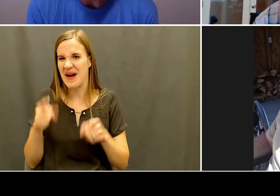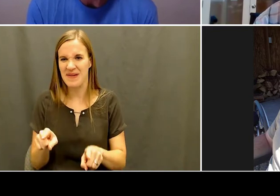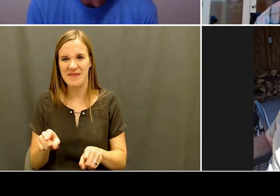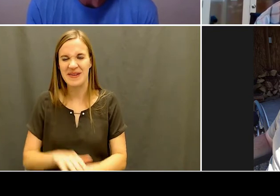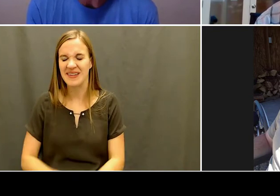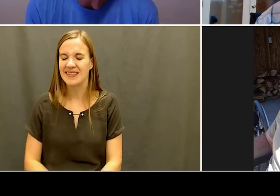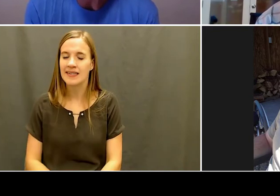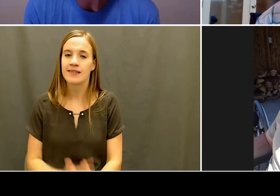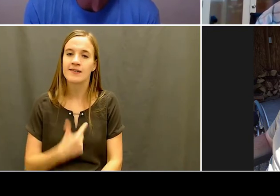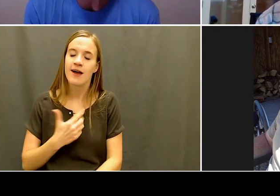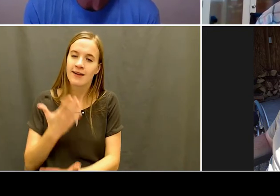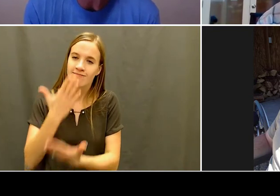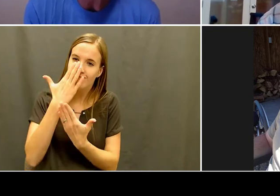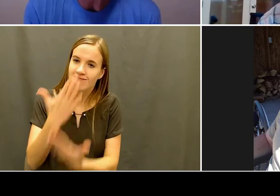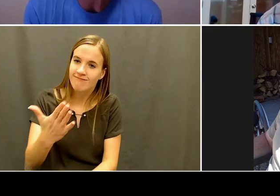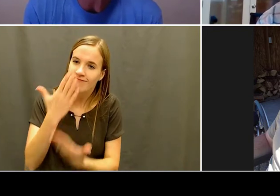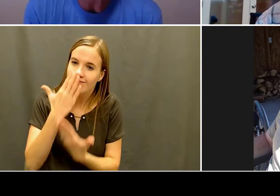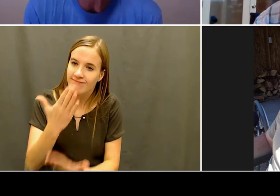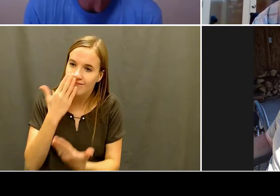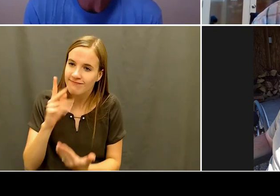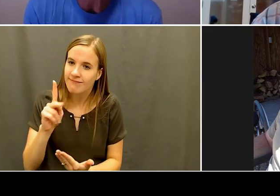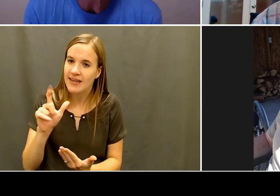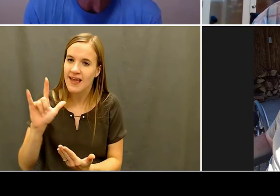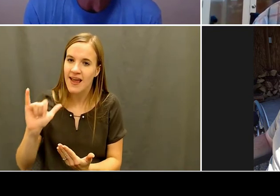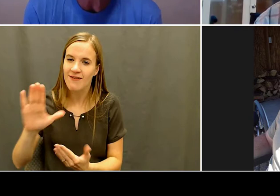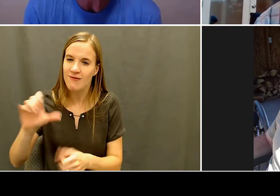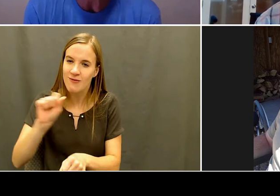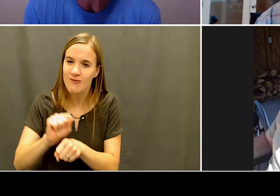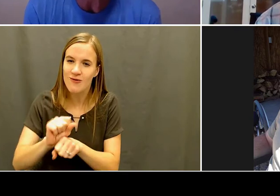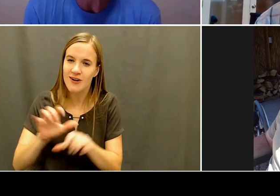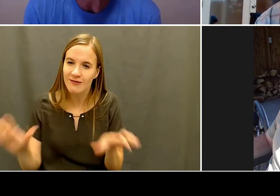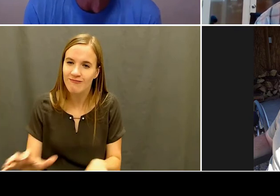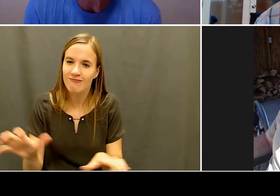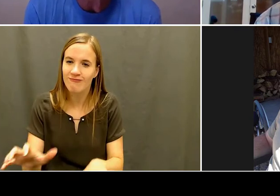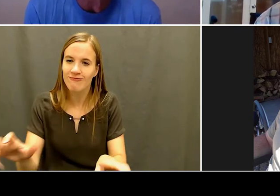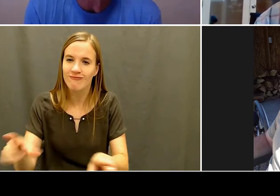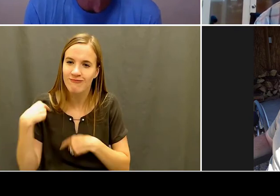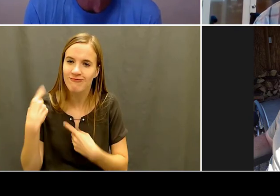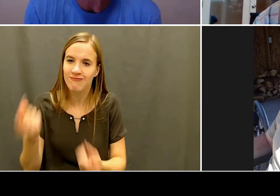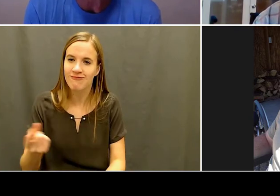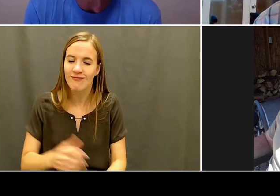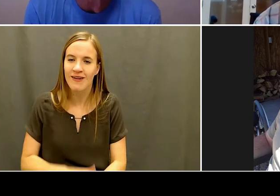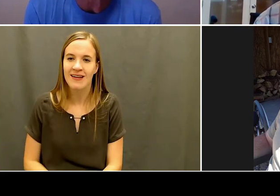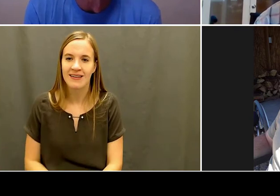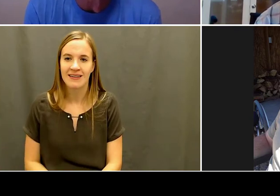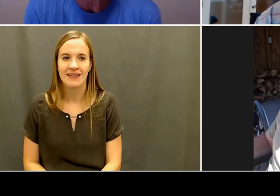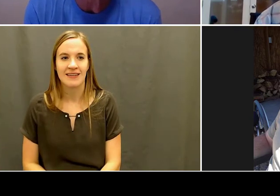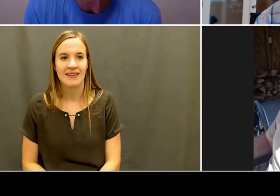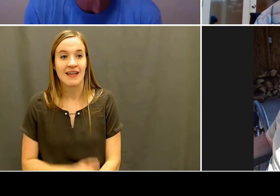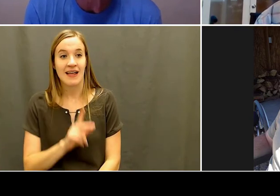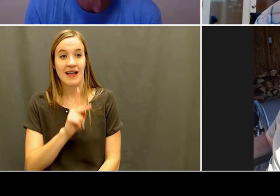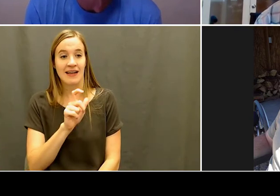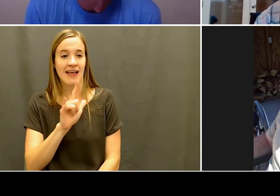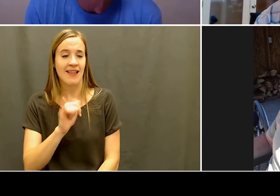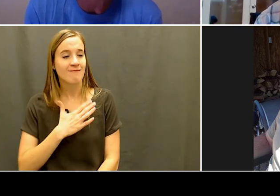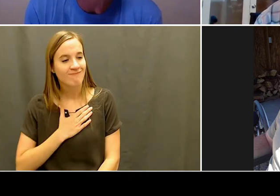remember where, we, did we, did we find that wheelchair for you? Or did you, did you and your dad, how did that,